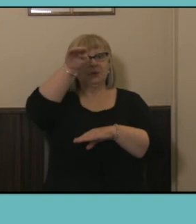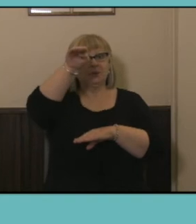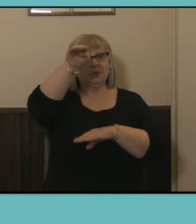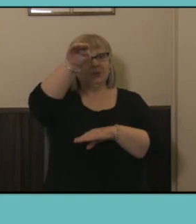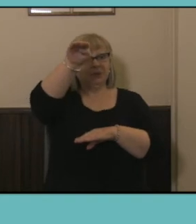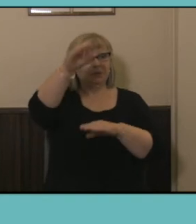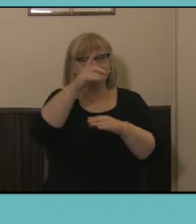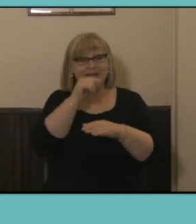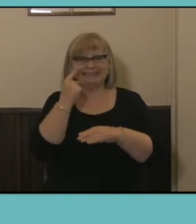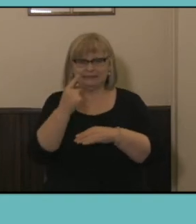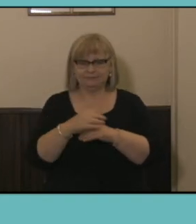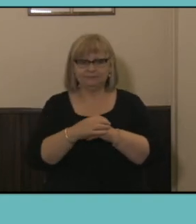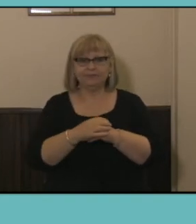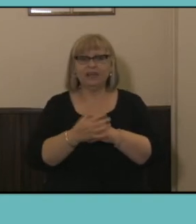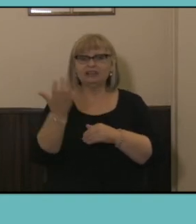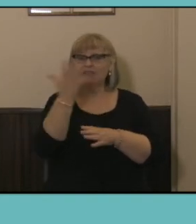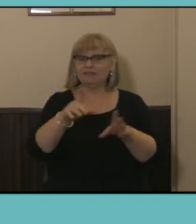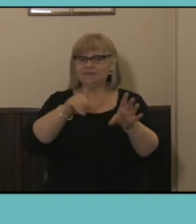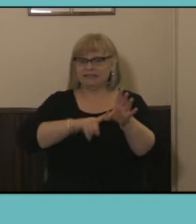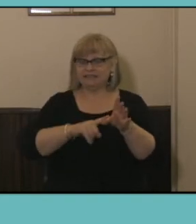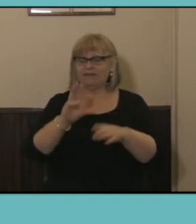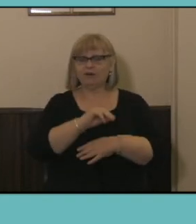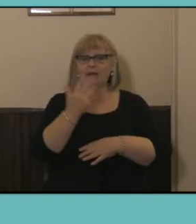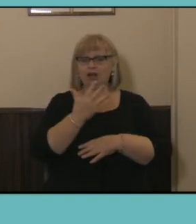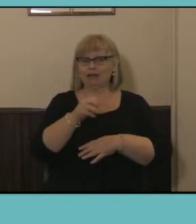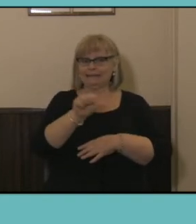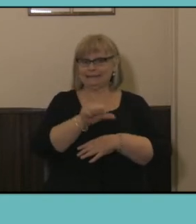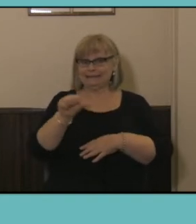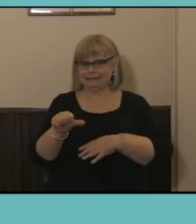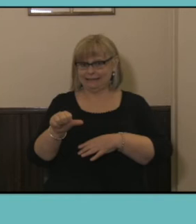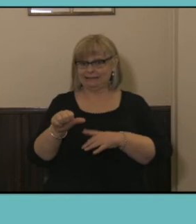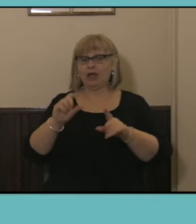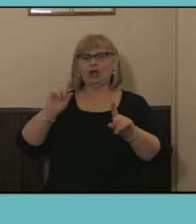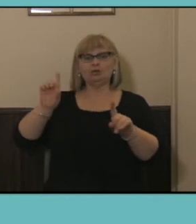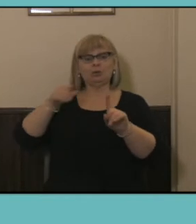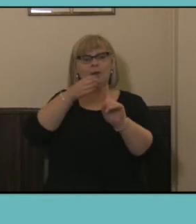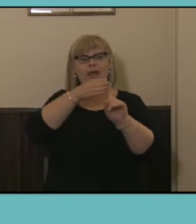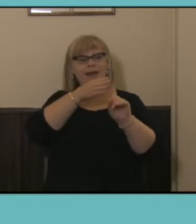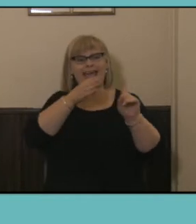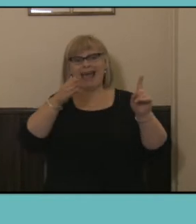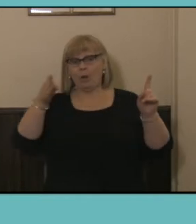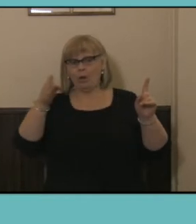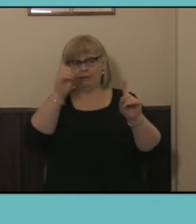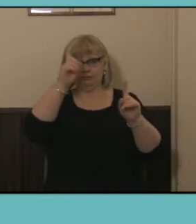we can see. So 50 years on from that 1966 line, the rates of employment are more